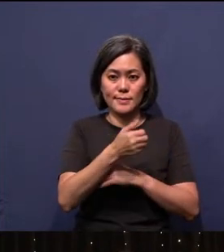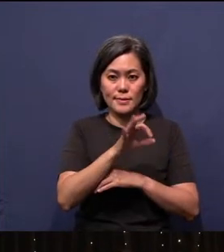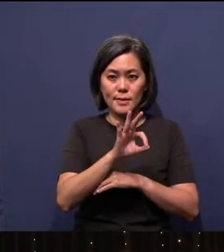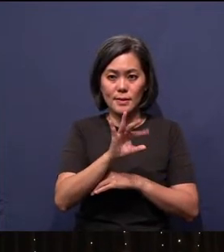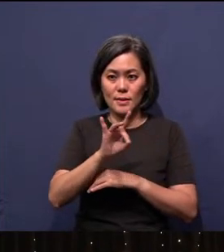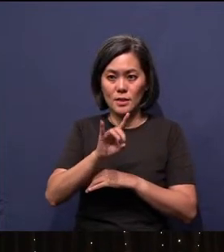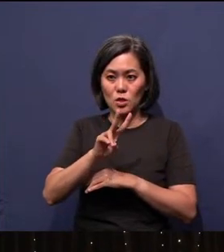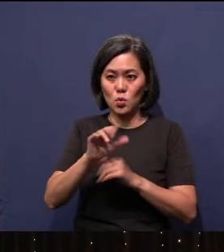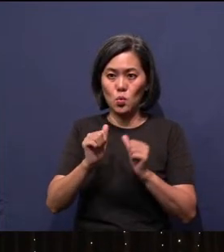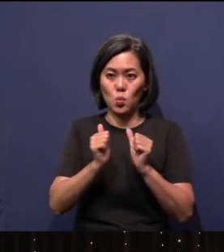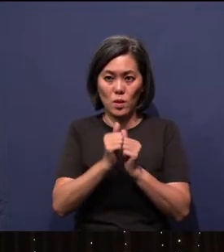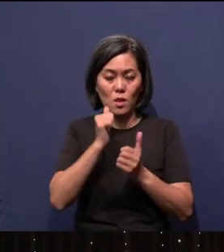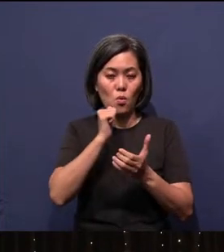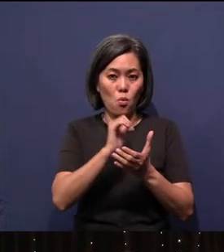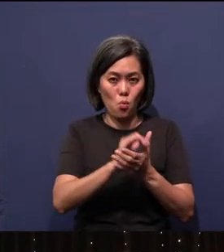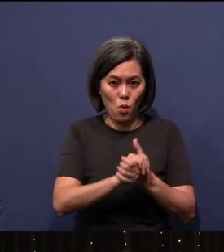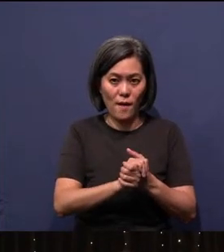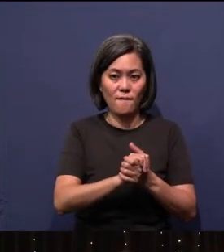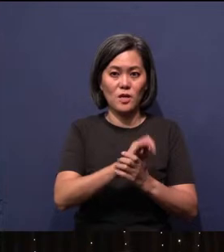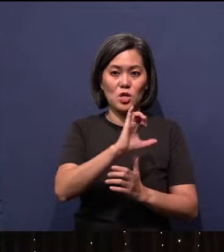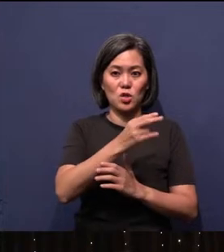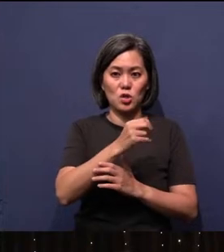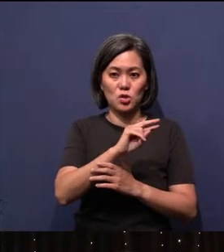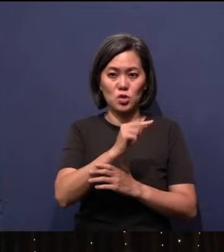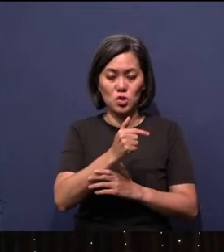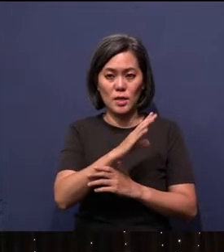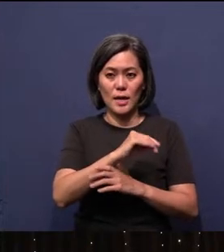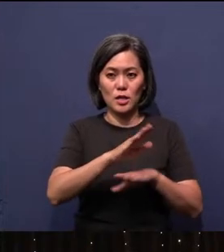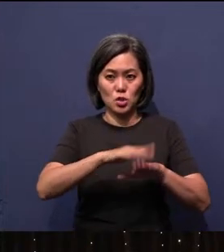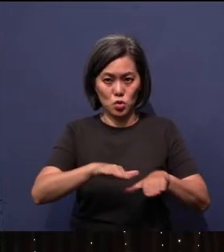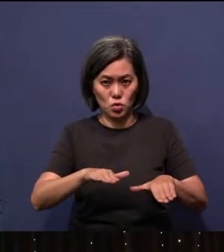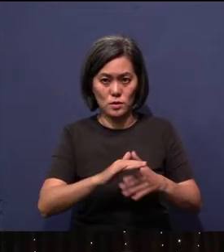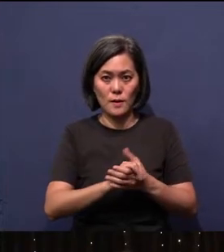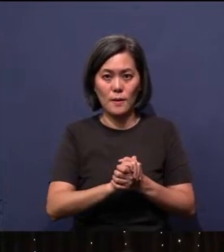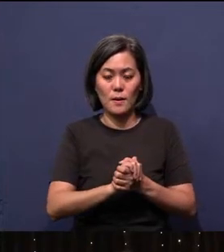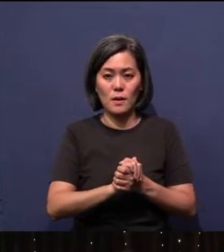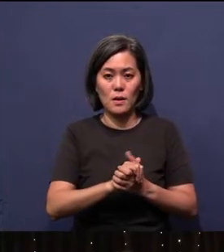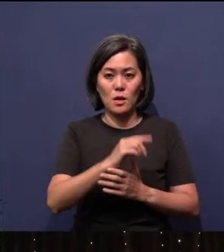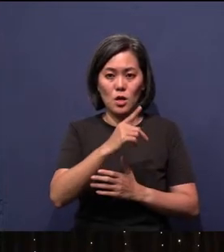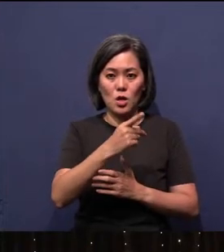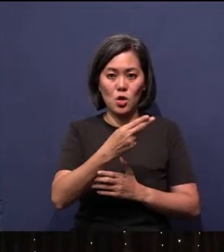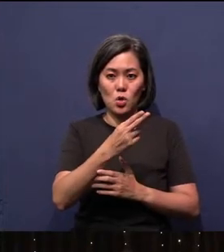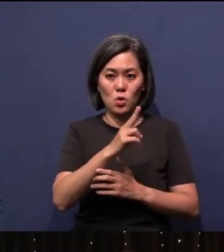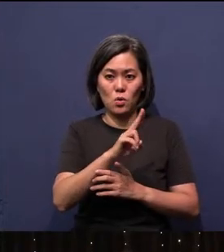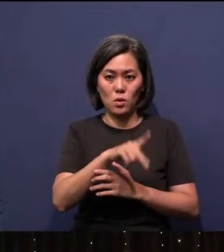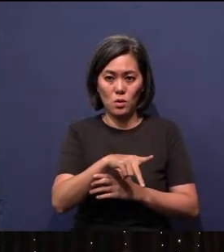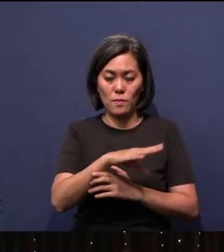Together with his wife Ching and their children, Khup and Nem, they left for